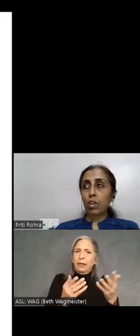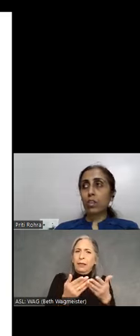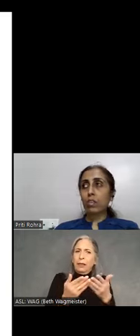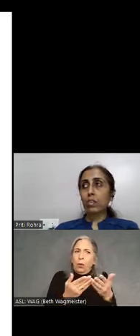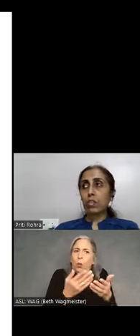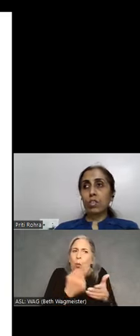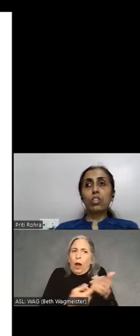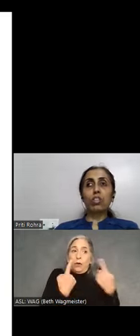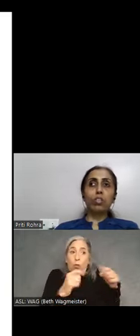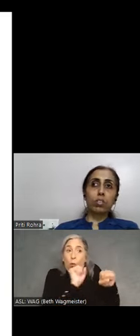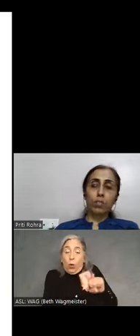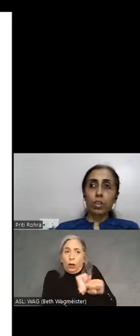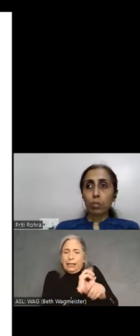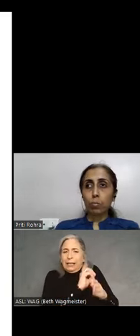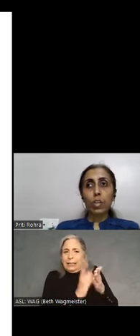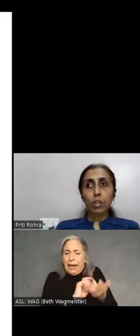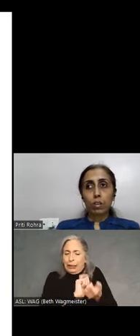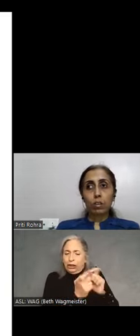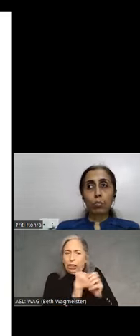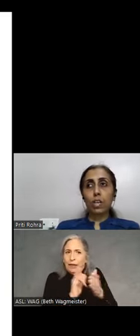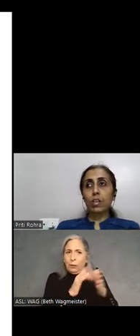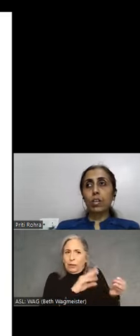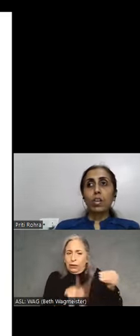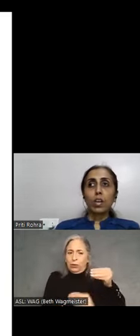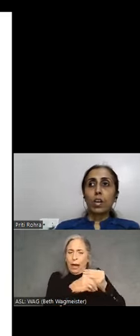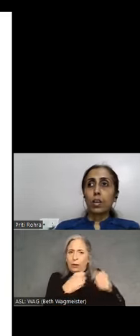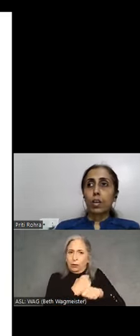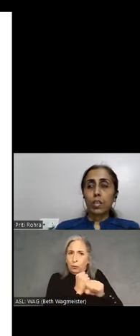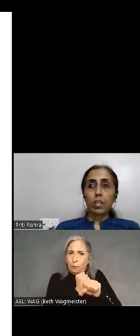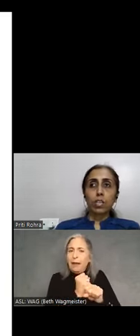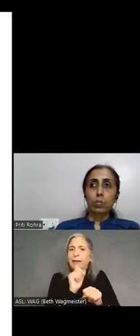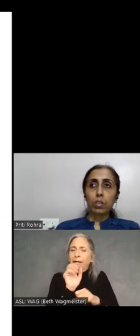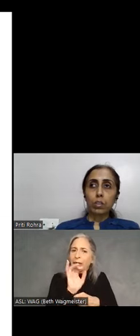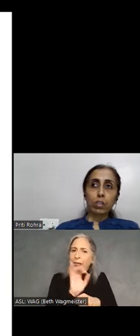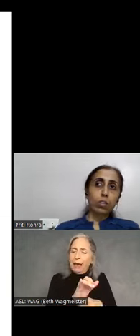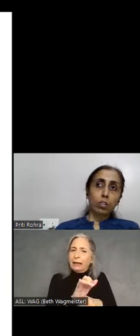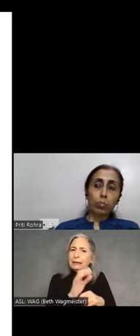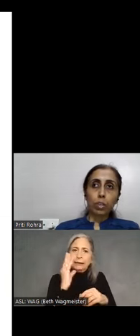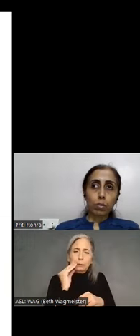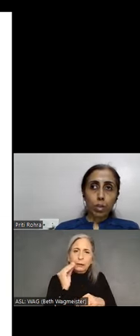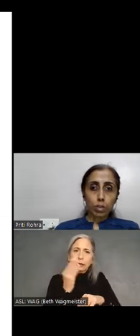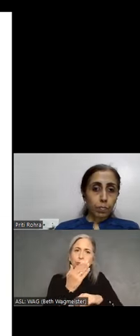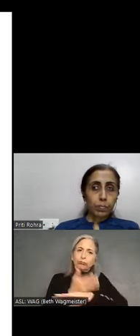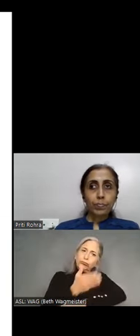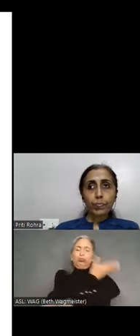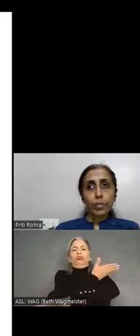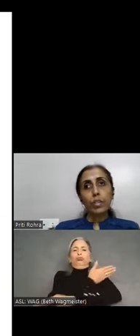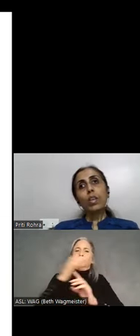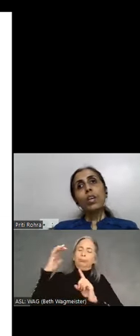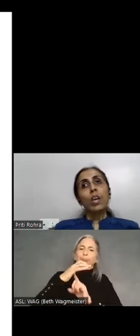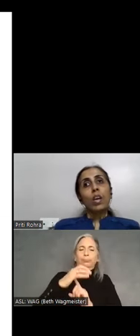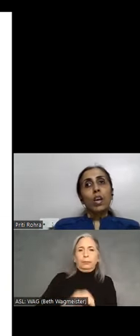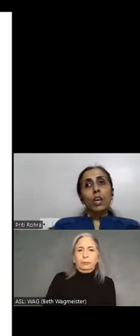are the design changes that we need to bring in to make their experience a superior one.